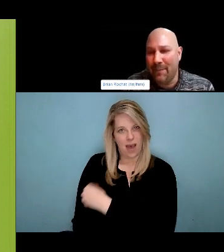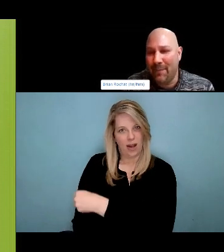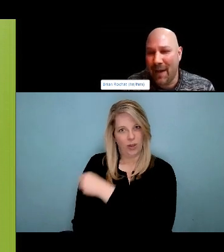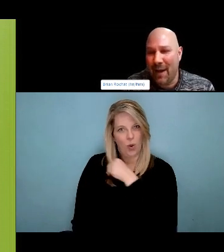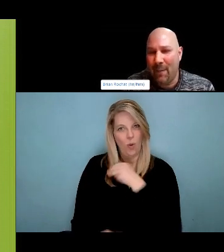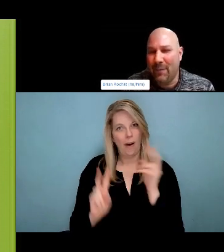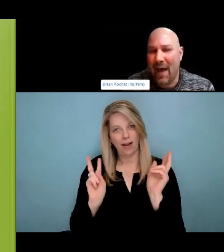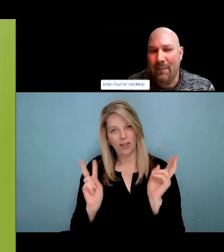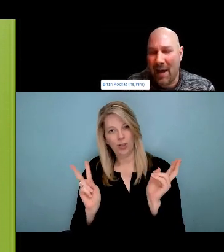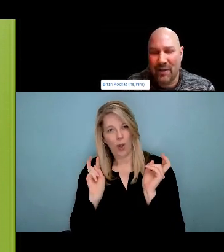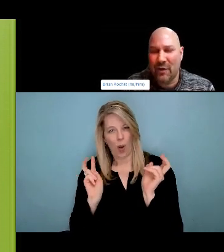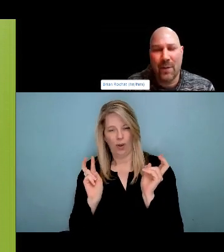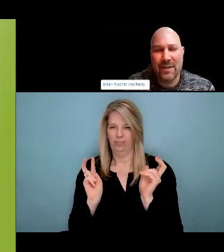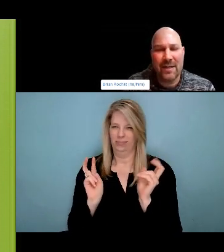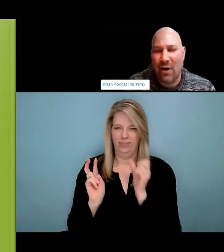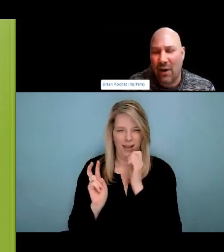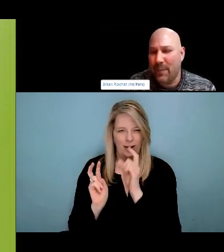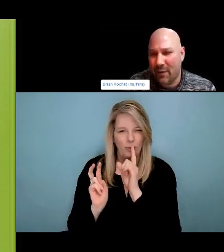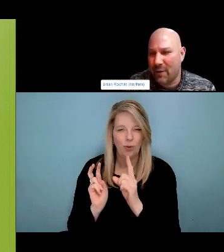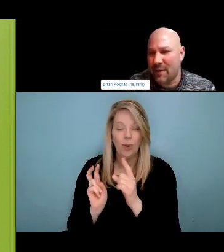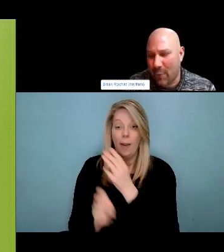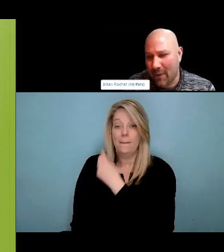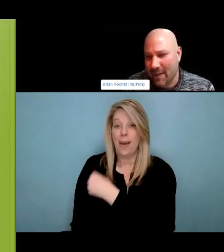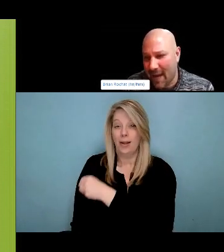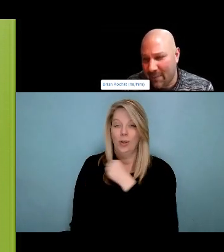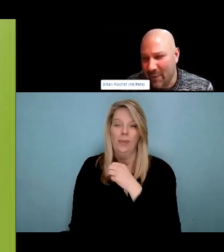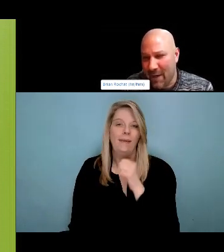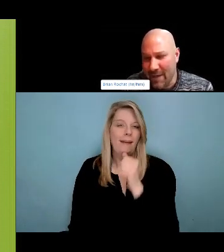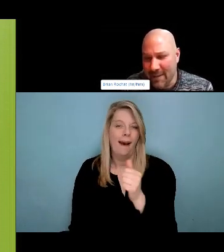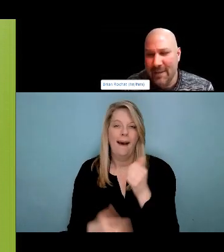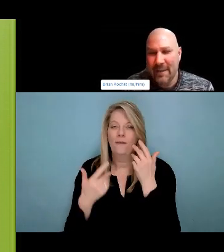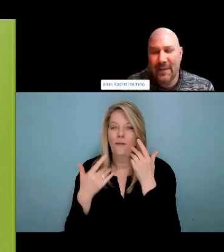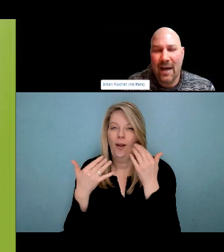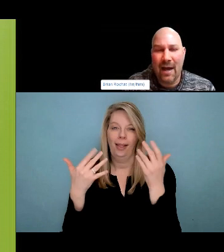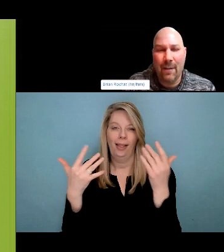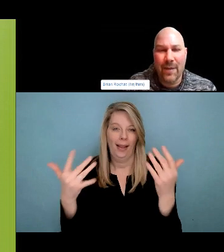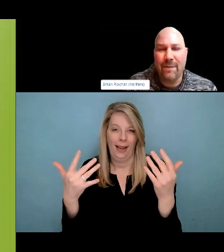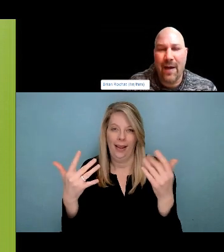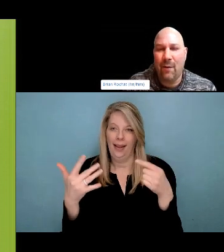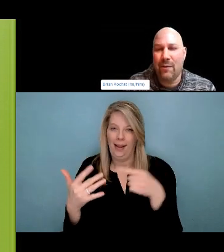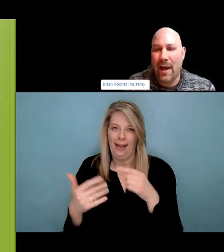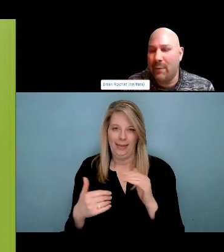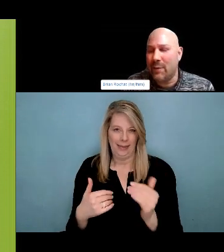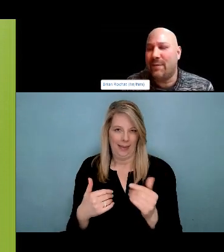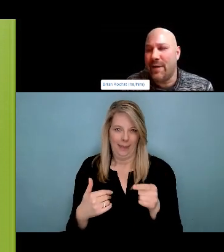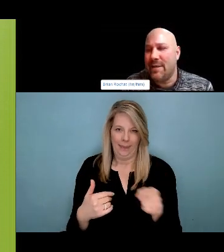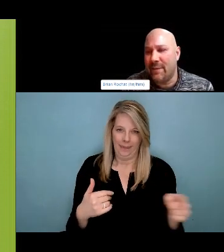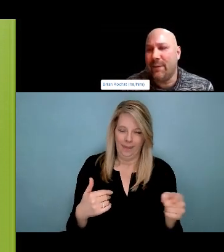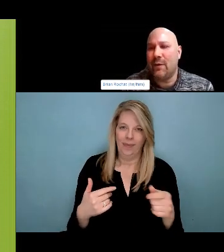that. We, that it's unconditional or service delivery as well as our. Support for our loved ones are unconditional.